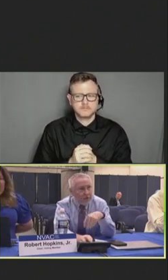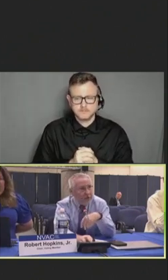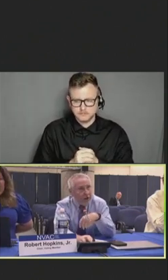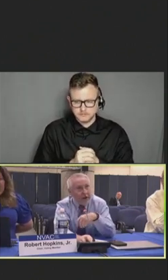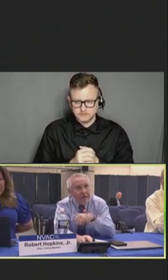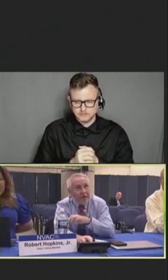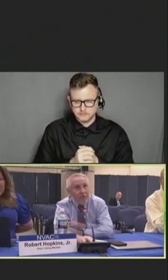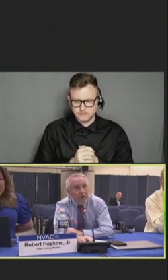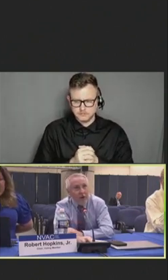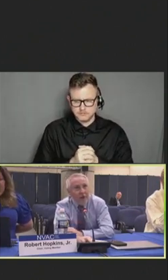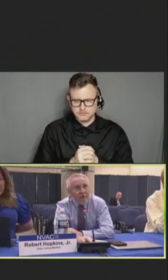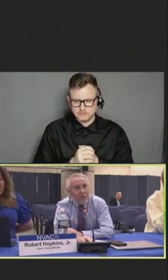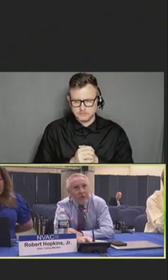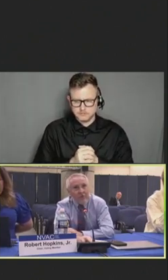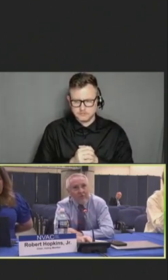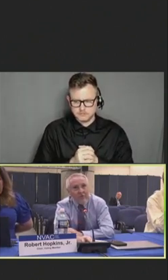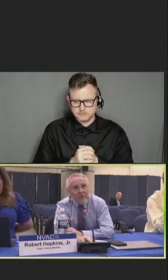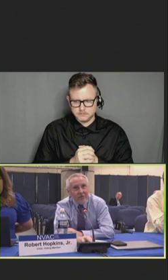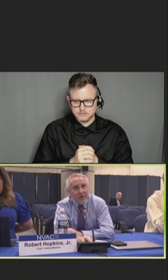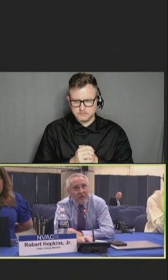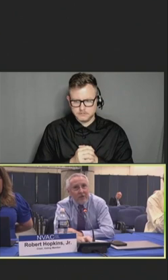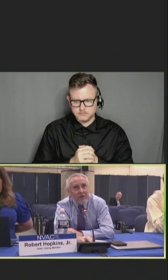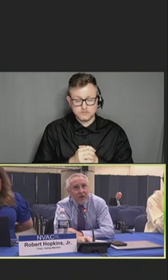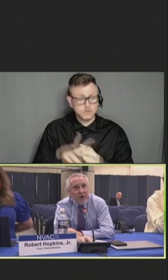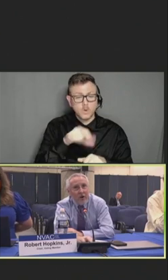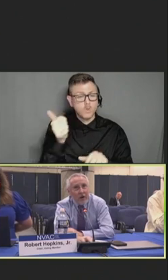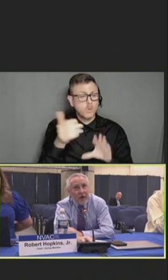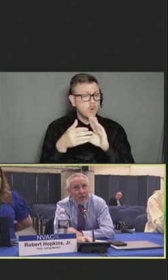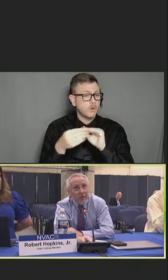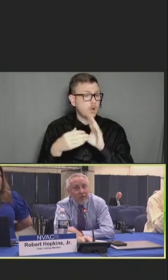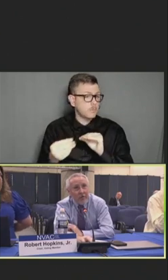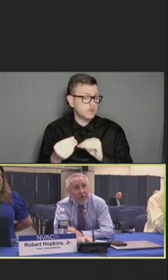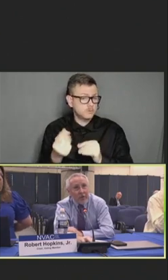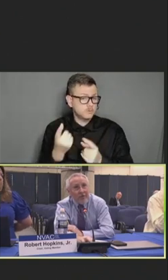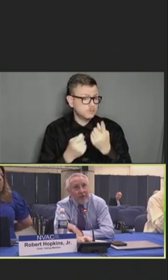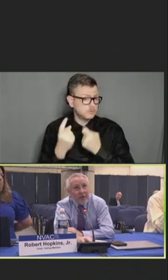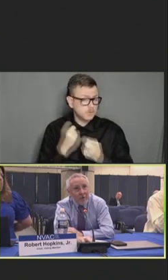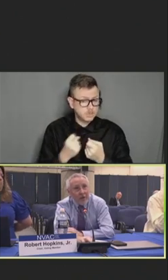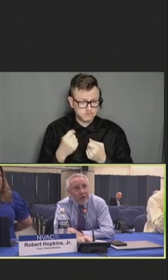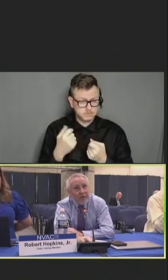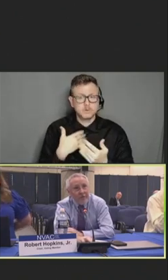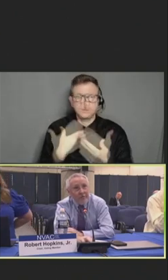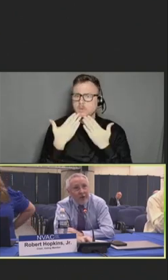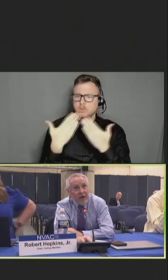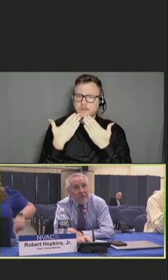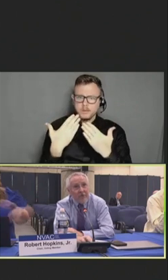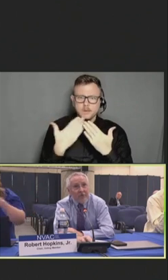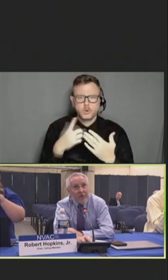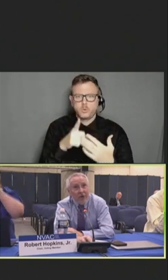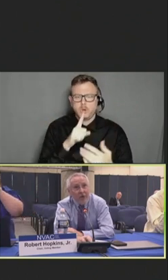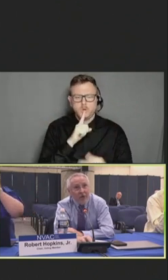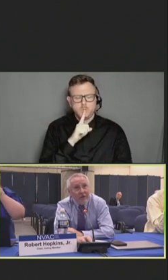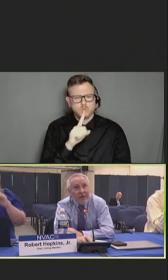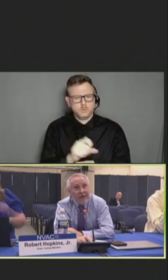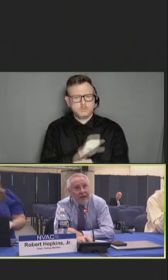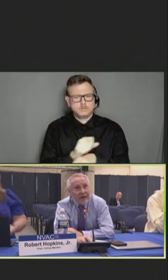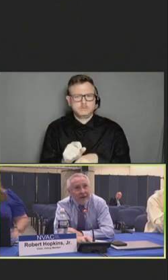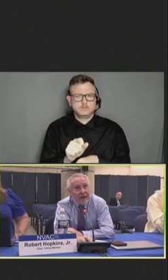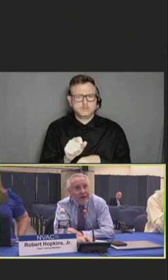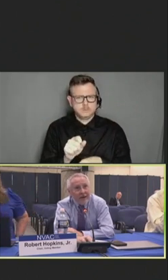We do not have any more comments or questions online or in the room. I want to thank you all. I think you've challenged this all.